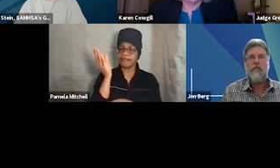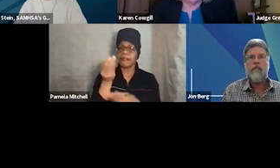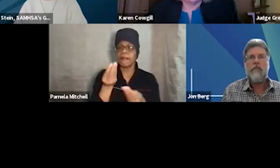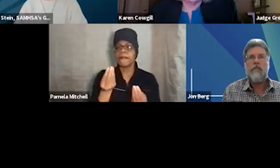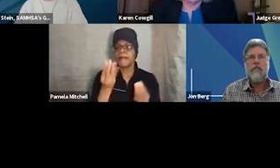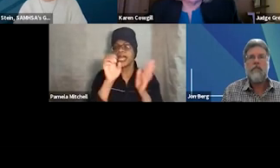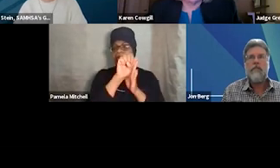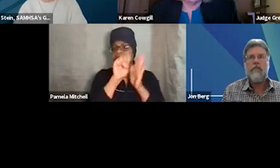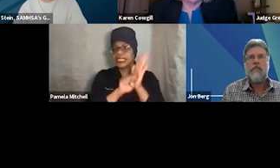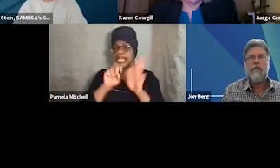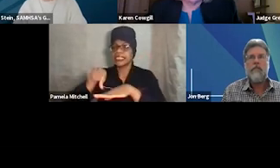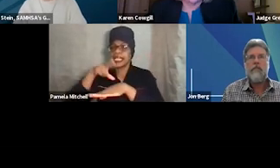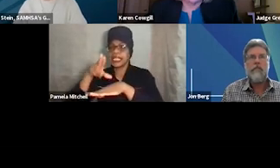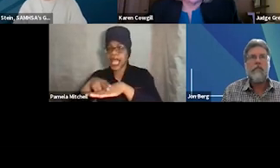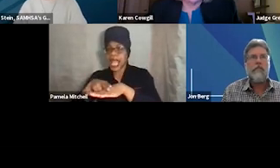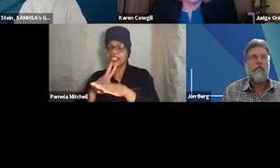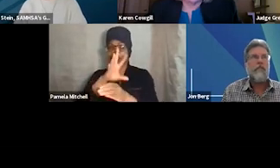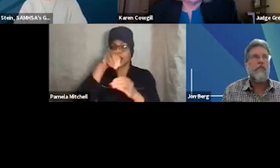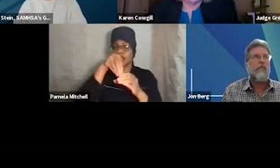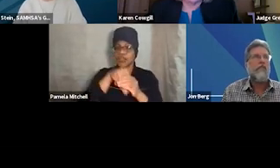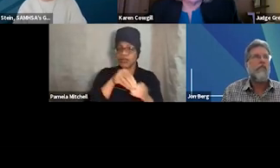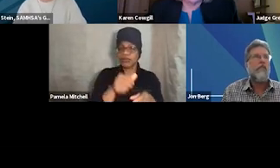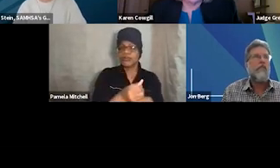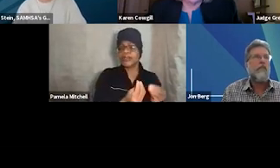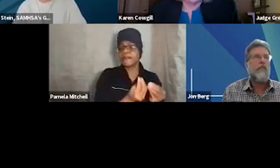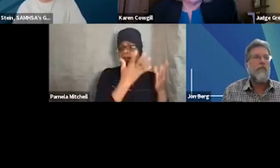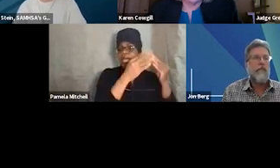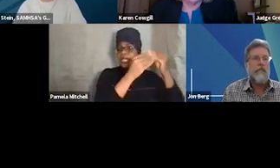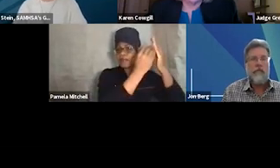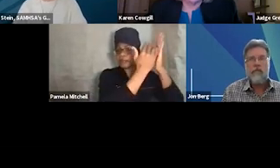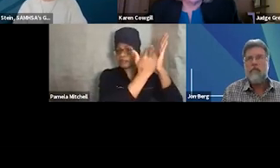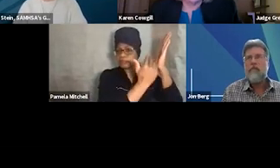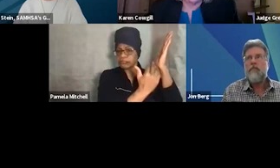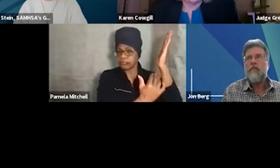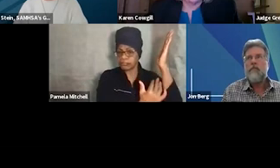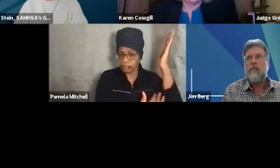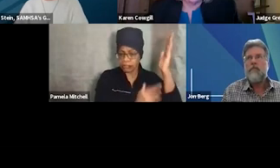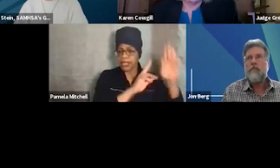including the American Probation and Parole Association, All Rise, and the National Judicial College.